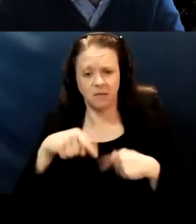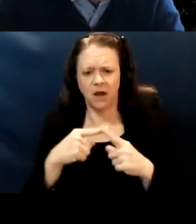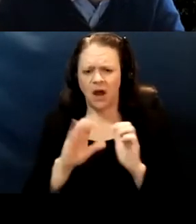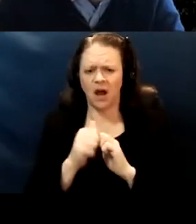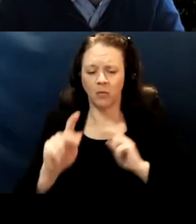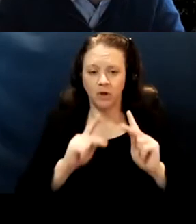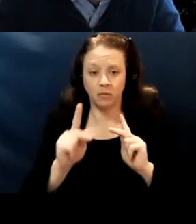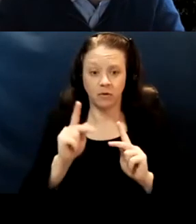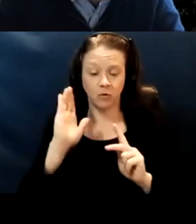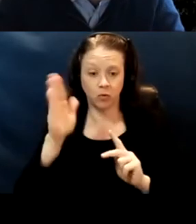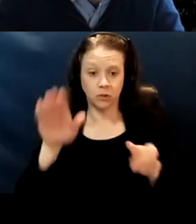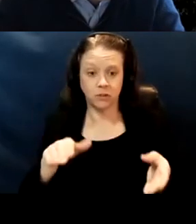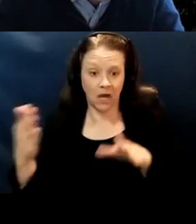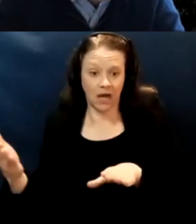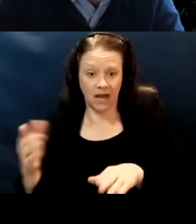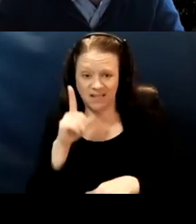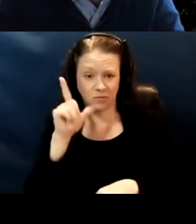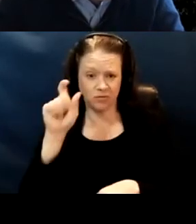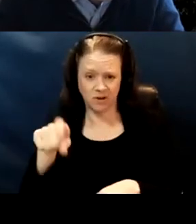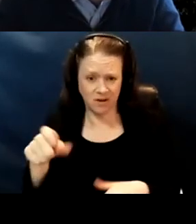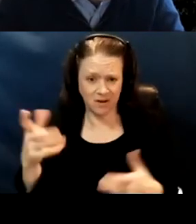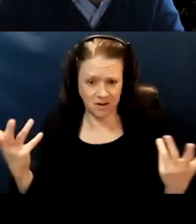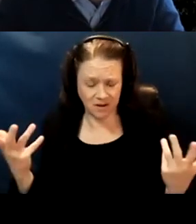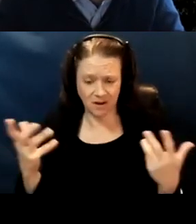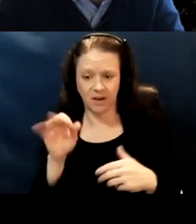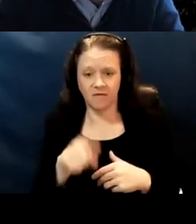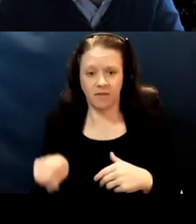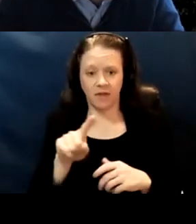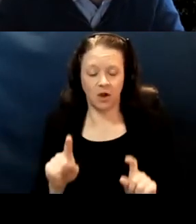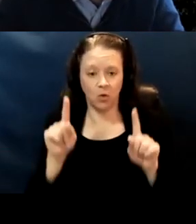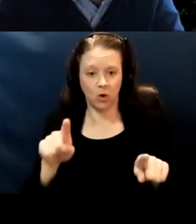die unnecessarily if they went to an age system